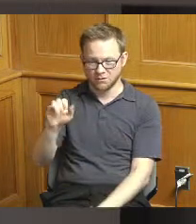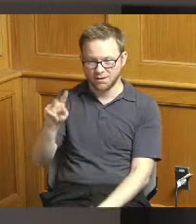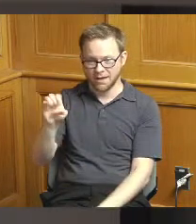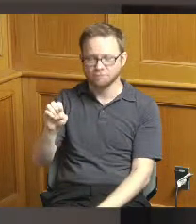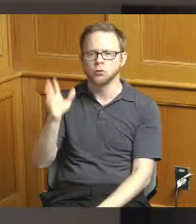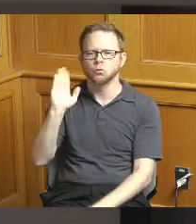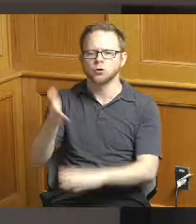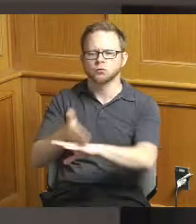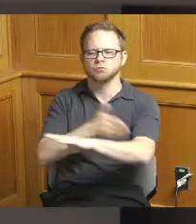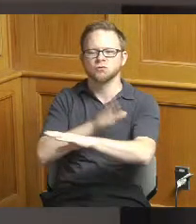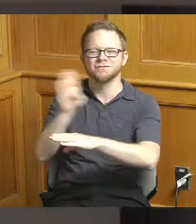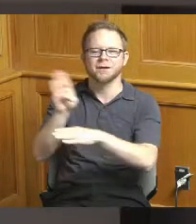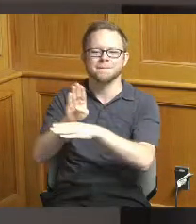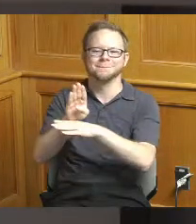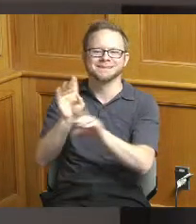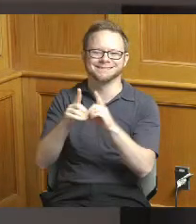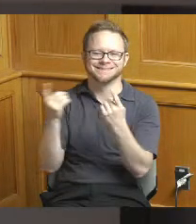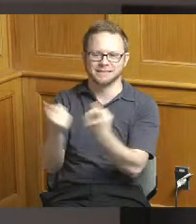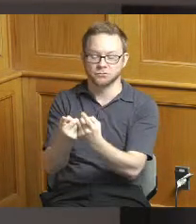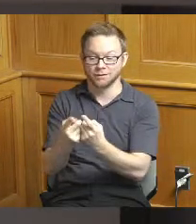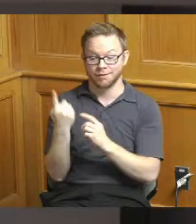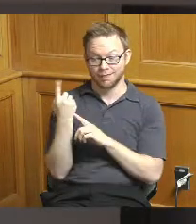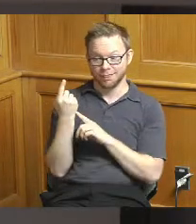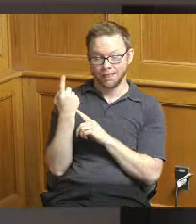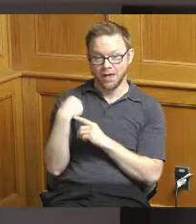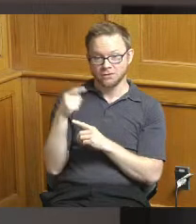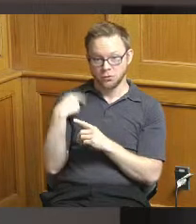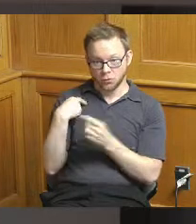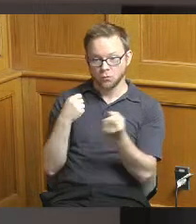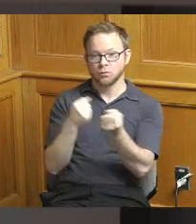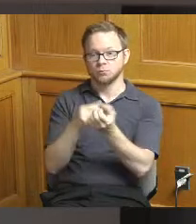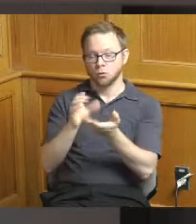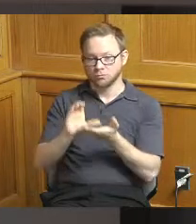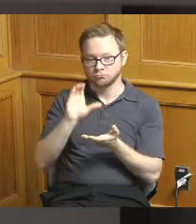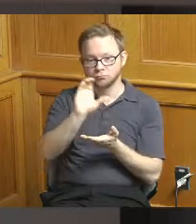last year we were able to fund property acquisition with a revitalization grant